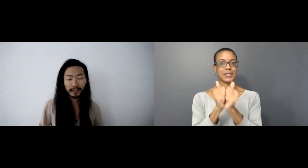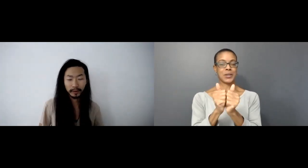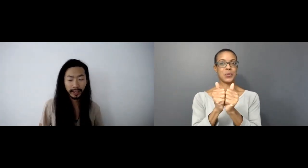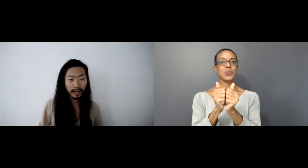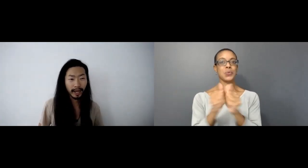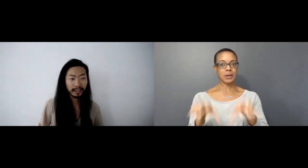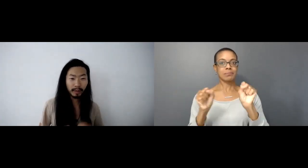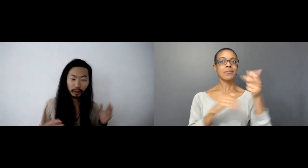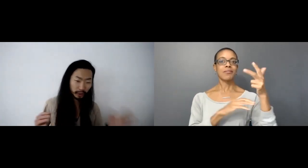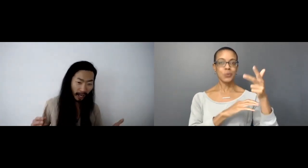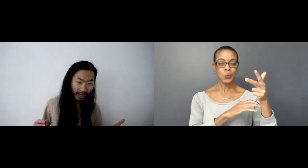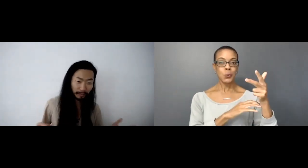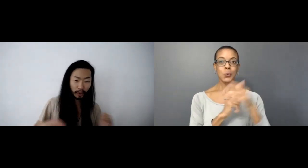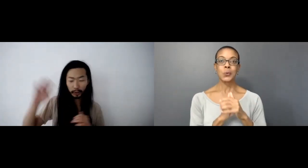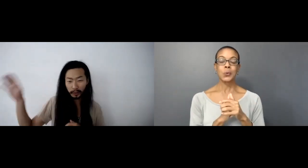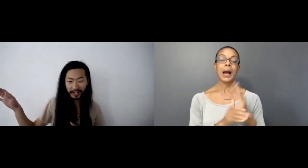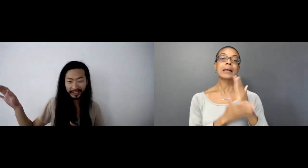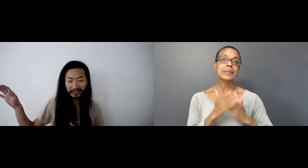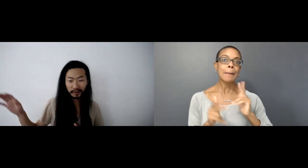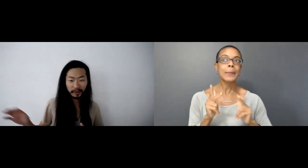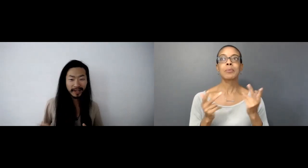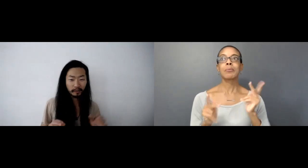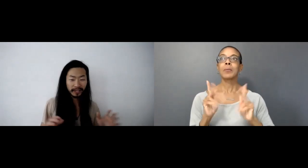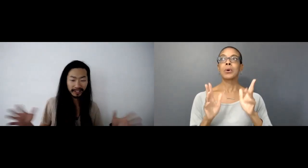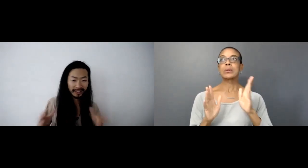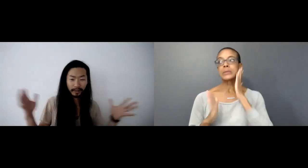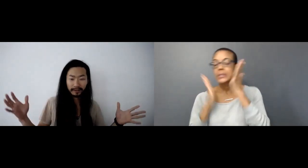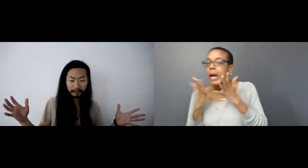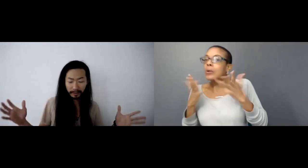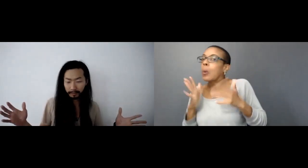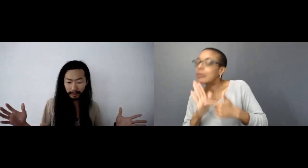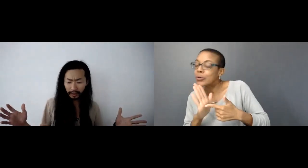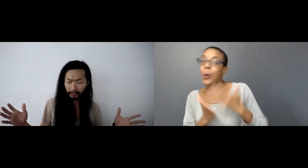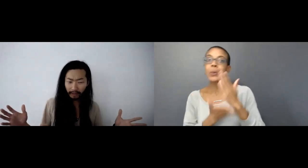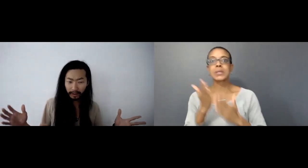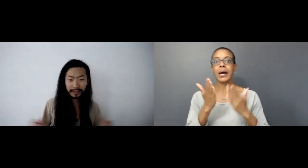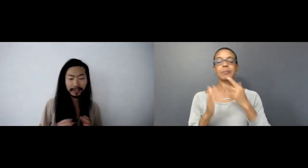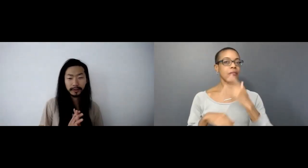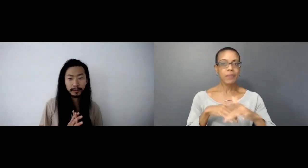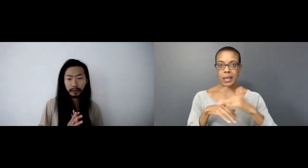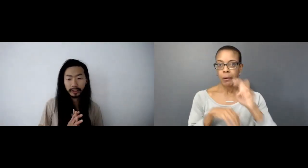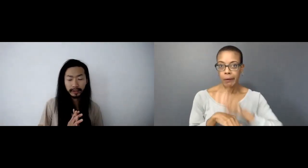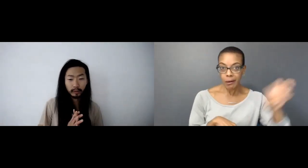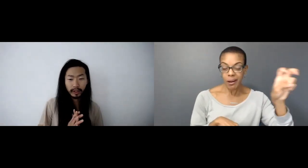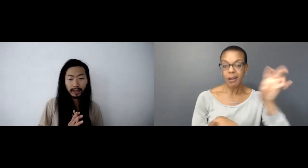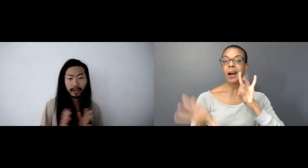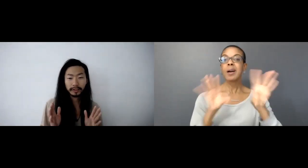do it and some people are too shy, some people are touring so we select about I think five artists to share their work.